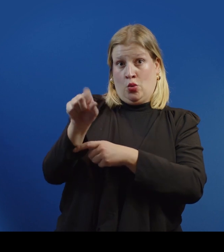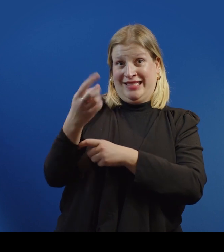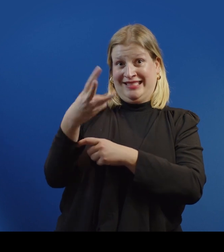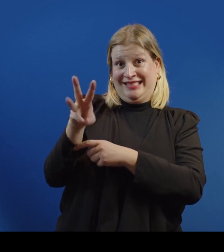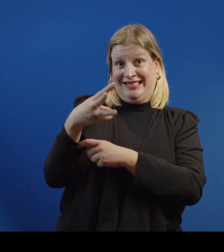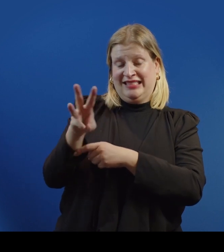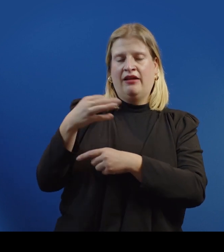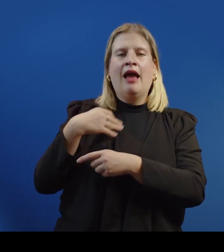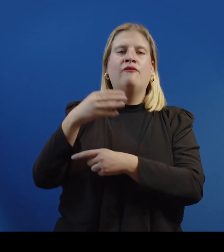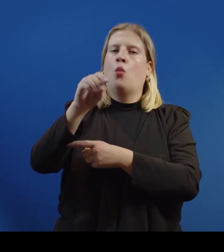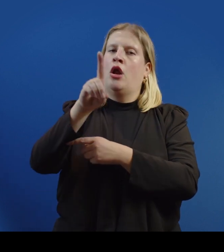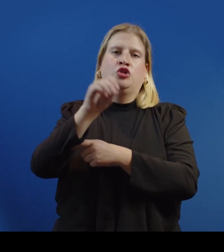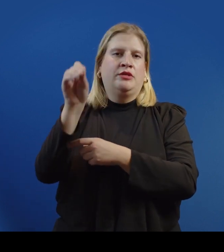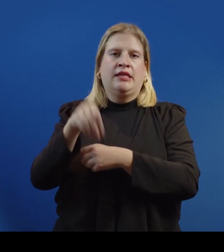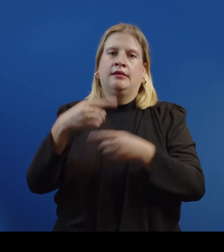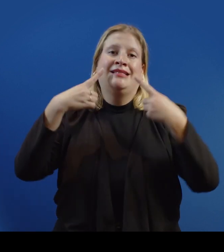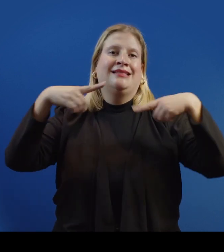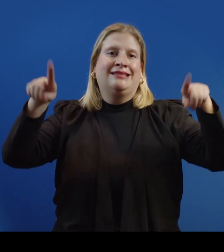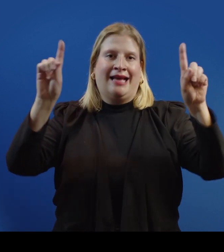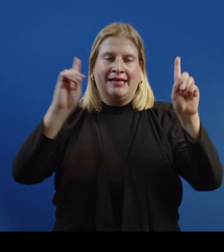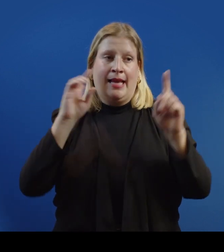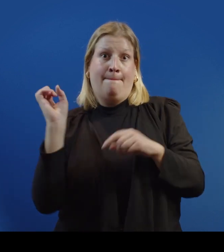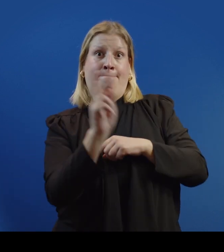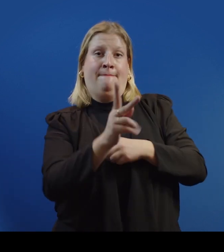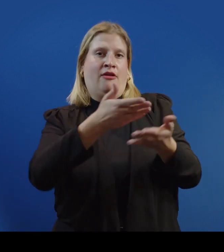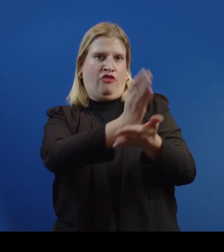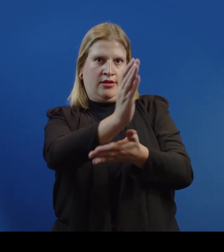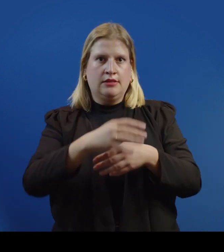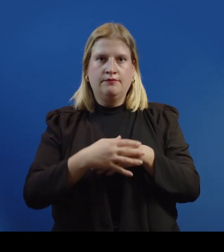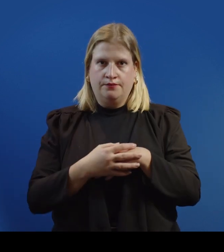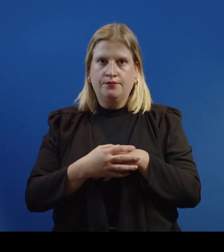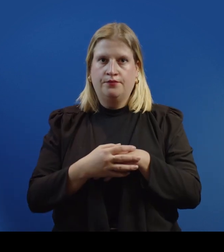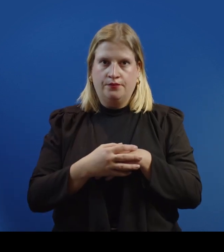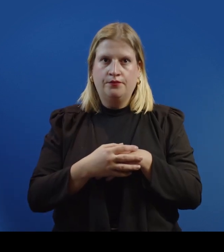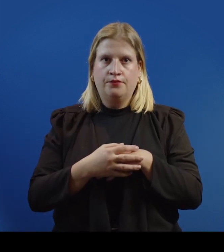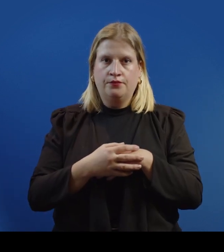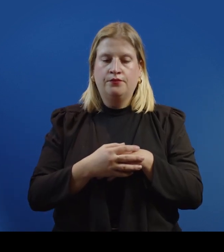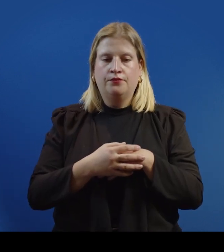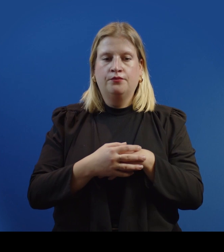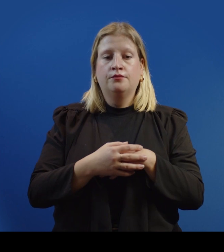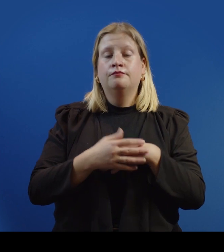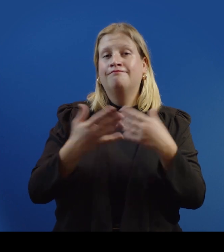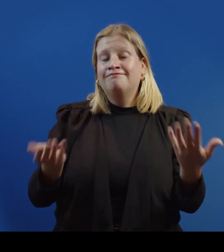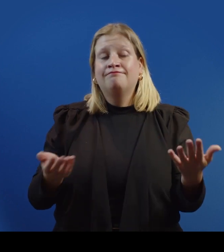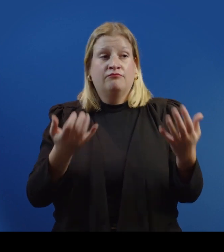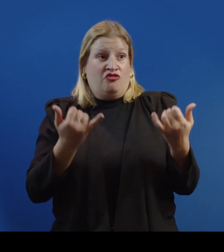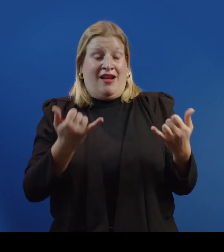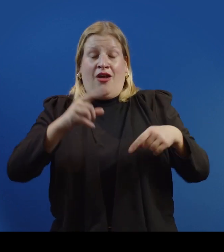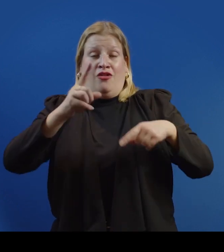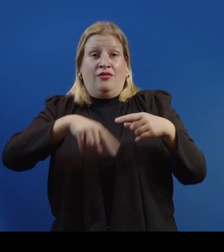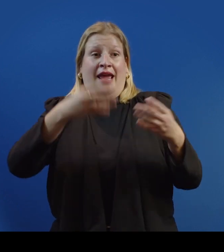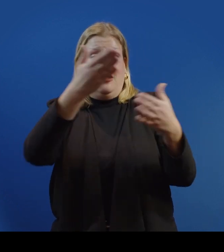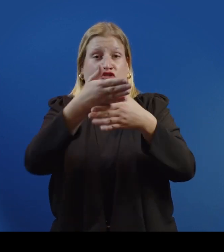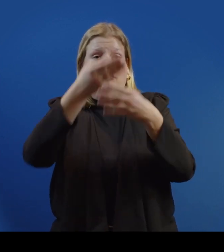we have had 100% success rate in restoring their rights. [Narrator] Although we cannot share the stories